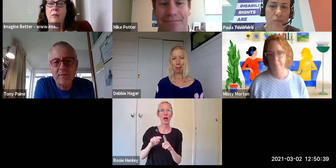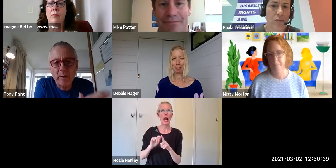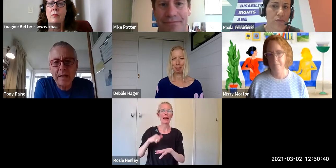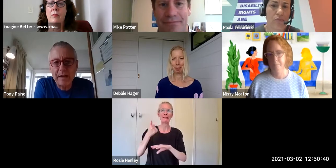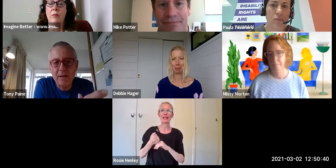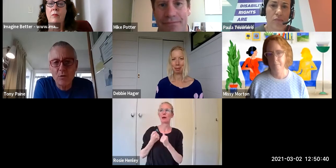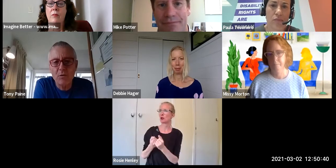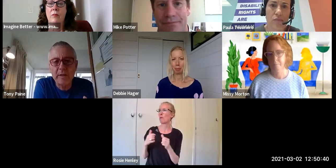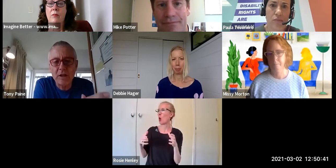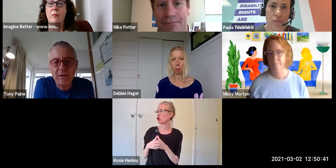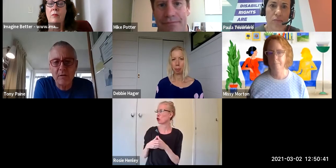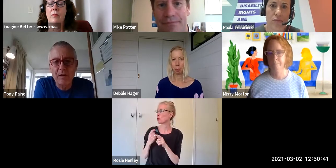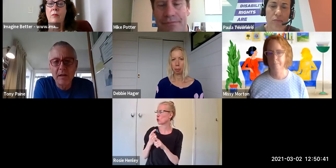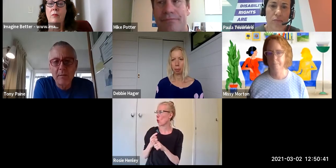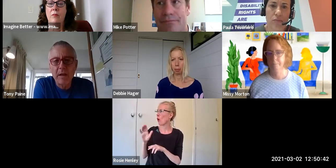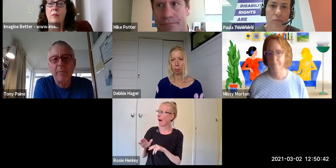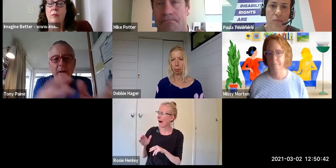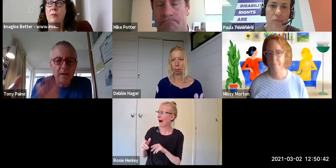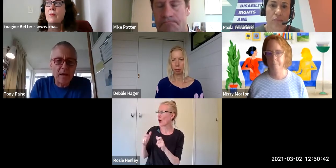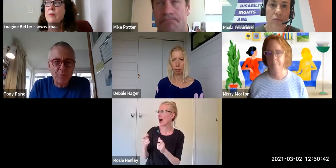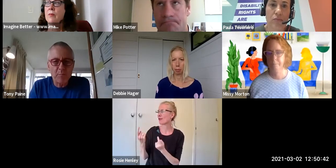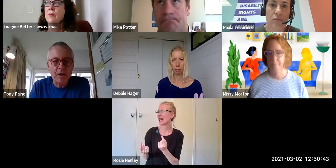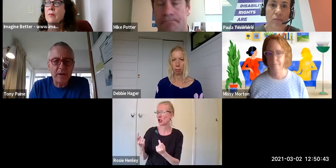for pakeha to talk to each other and then engage with Maori.